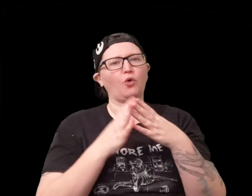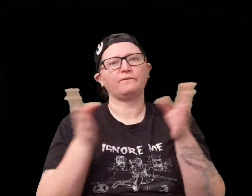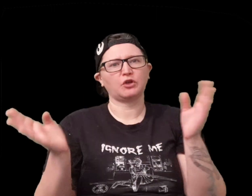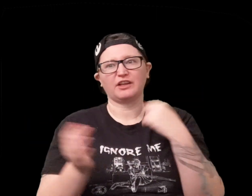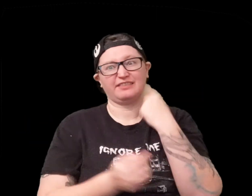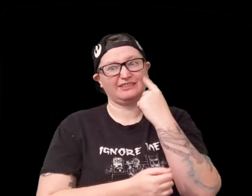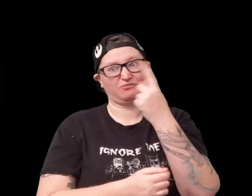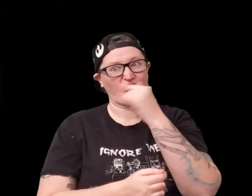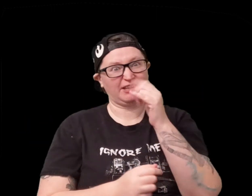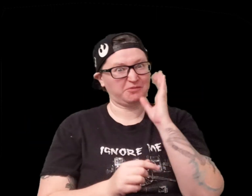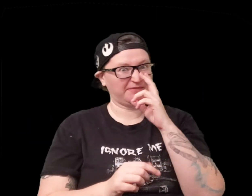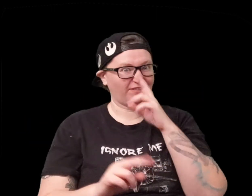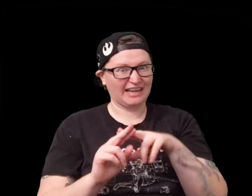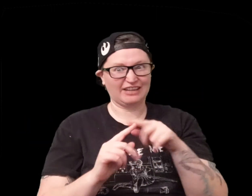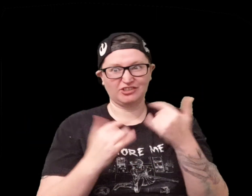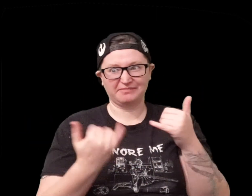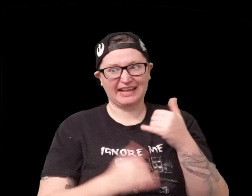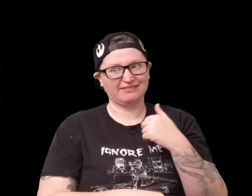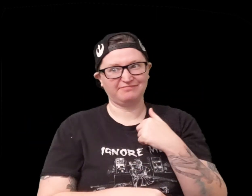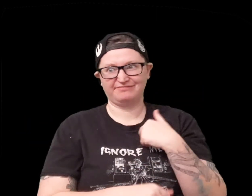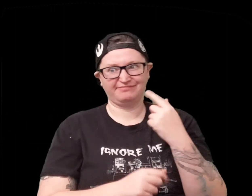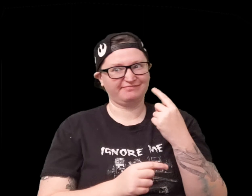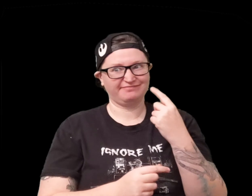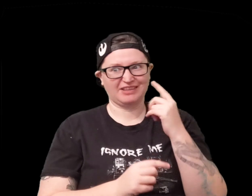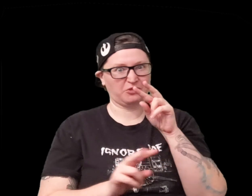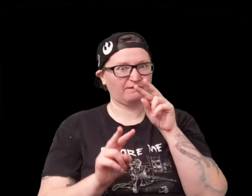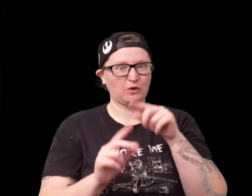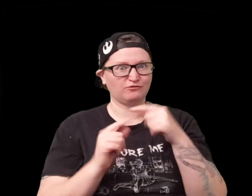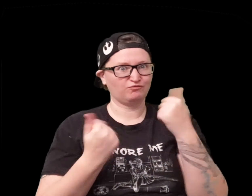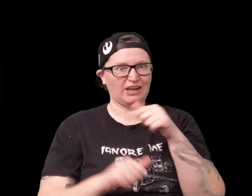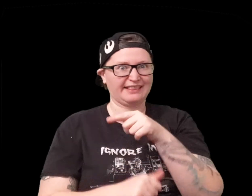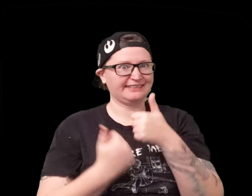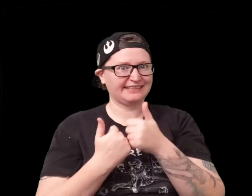not going to impact too much overall I think this would be really fun to play I'm really looking